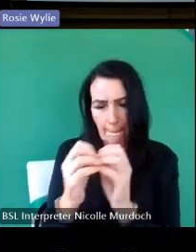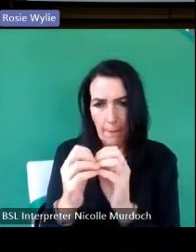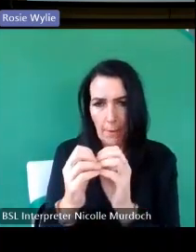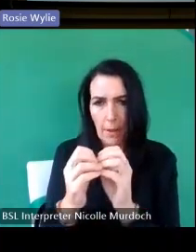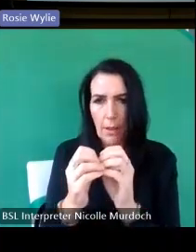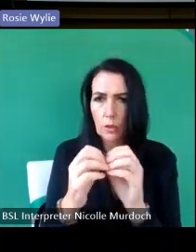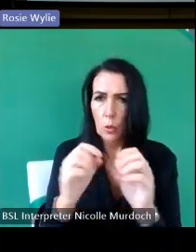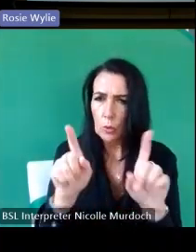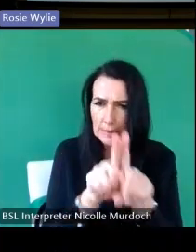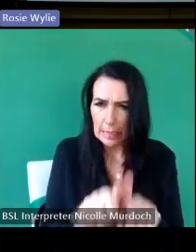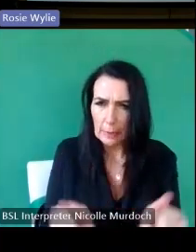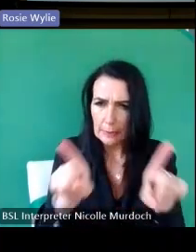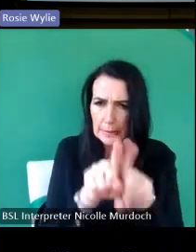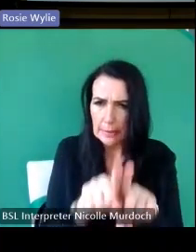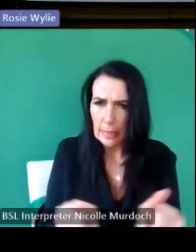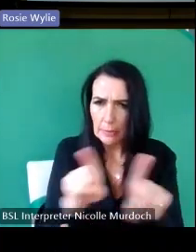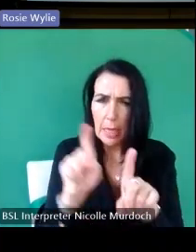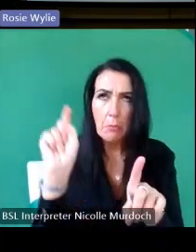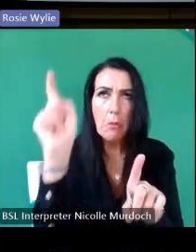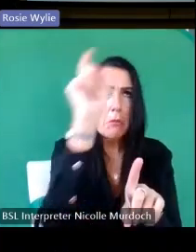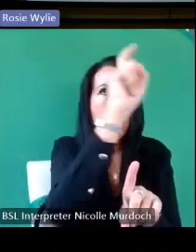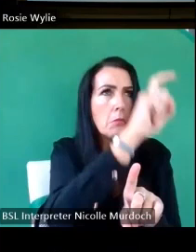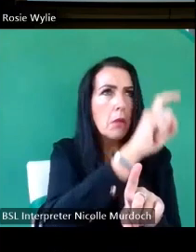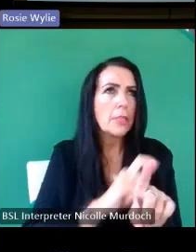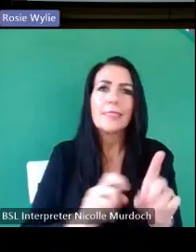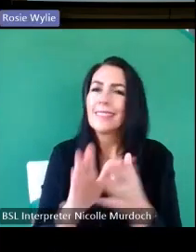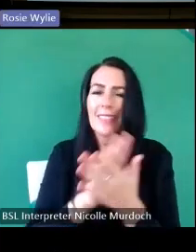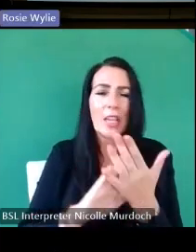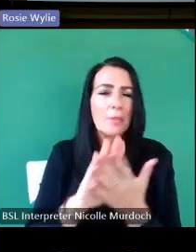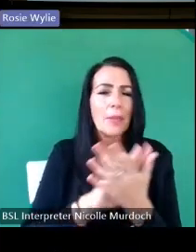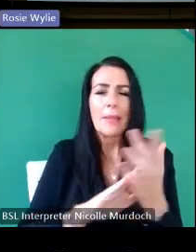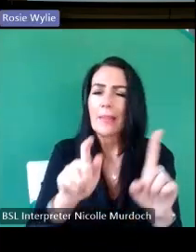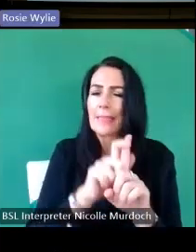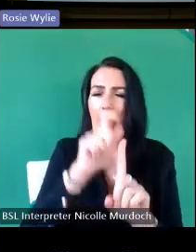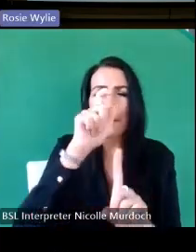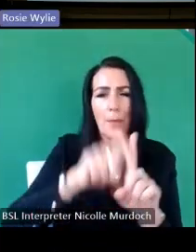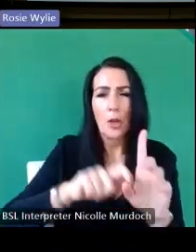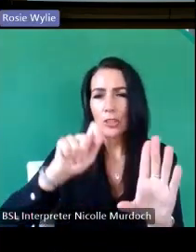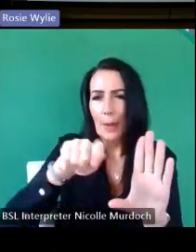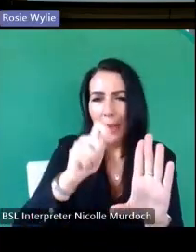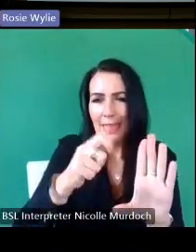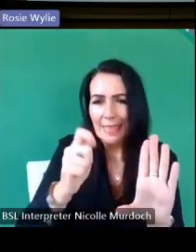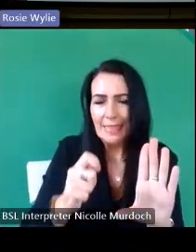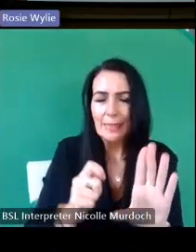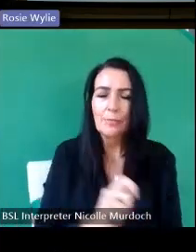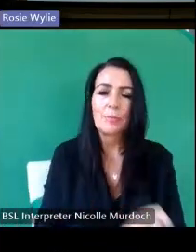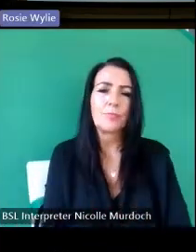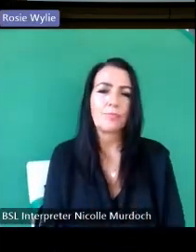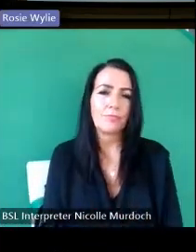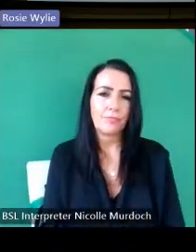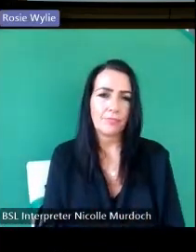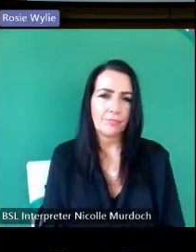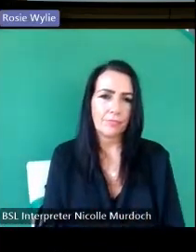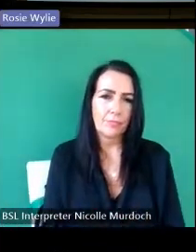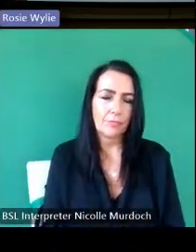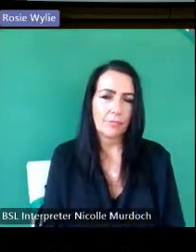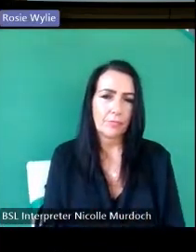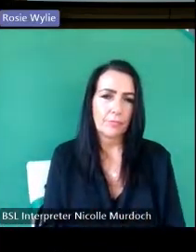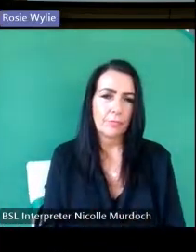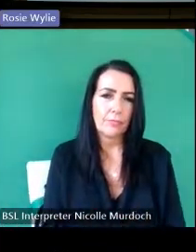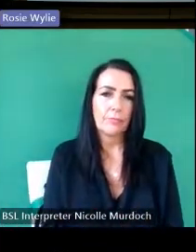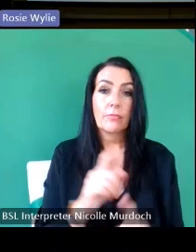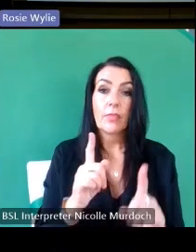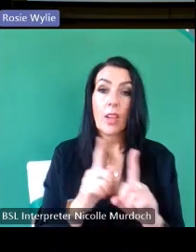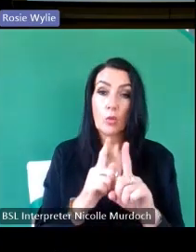same symbol being used in different places um and finally the possibility of of family connections